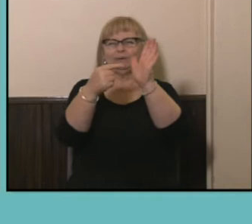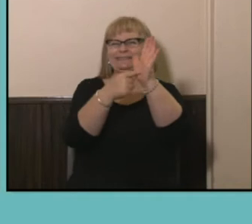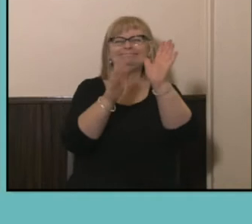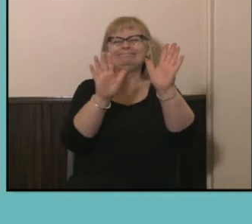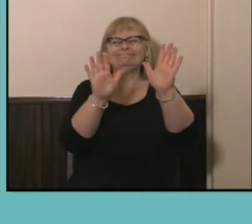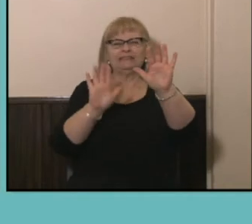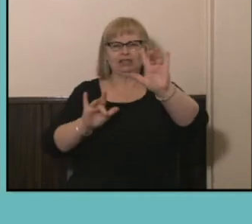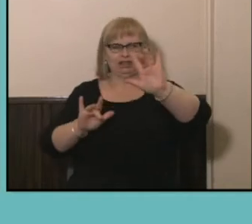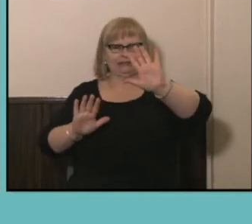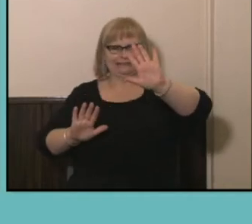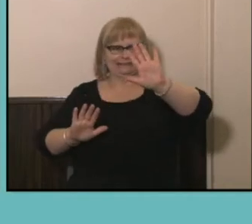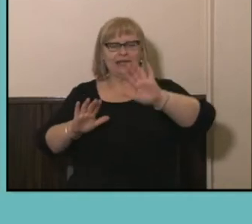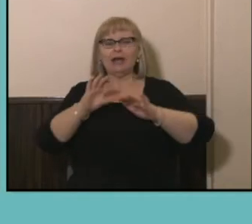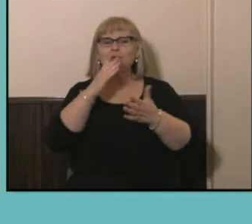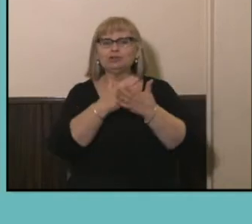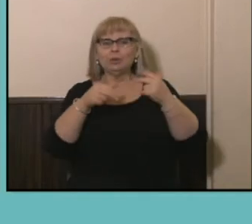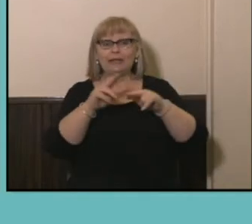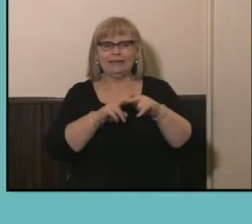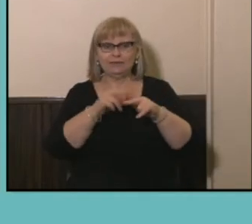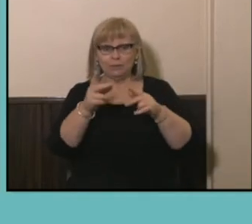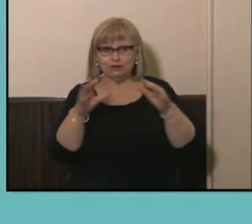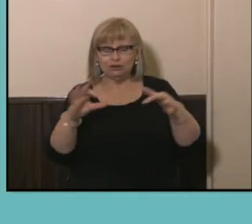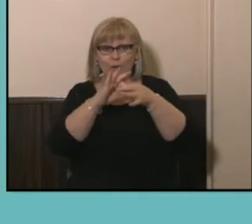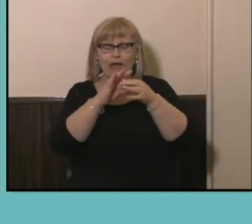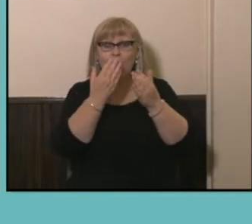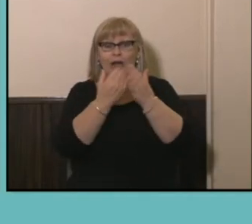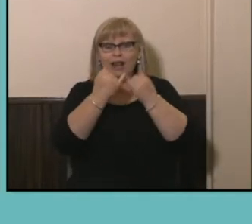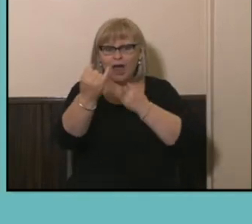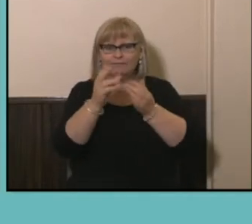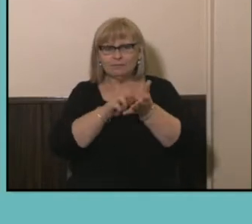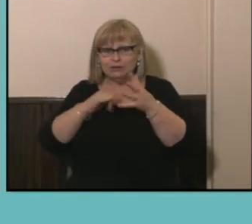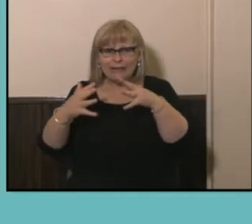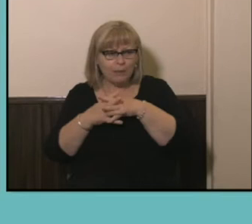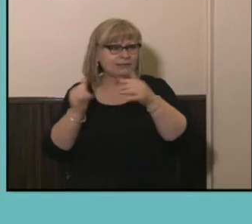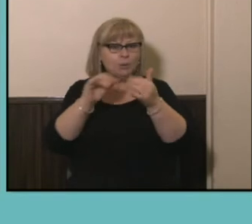I'm sure anyone joining online from either New South Wales or the NT will be